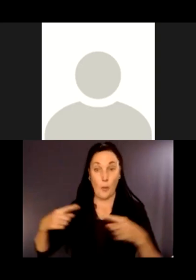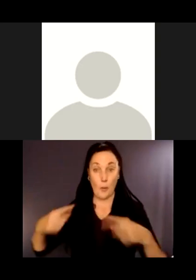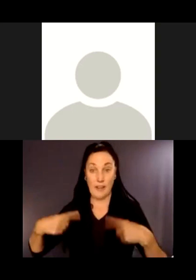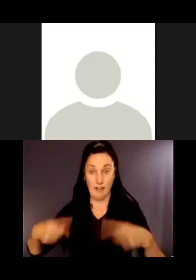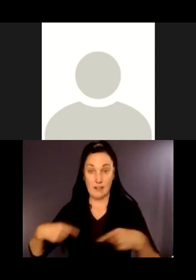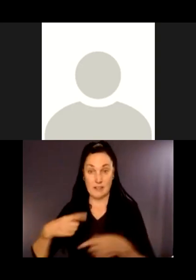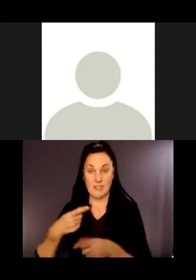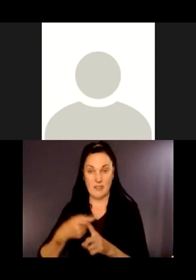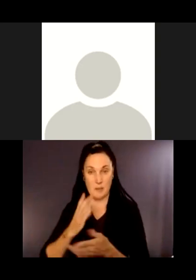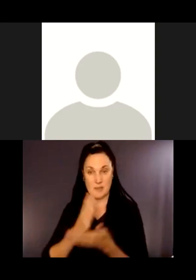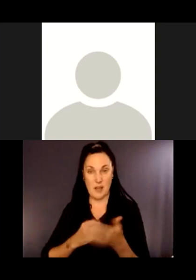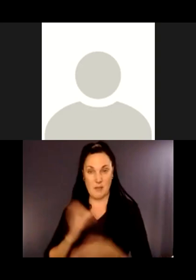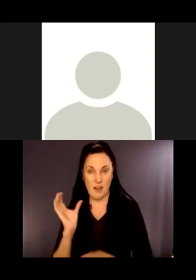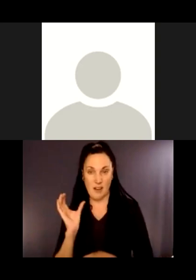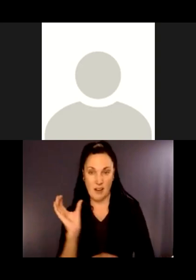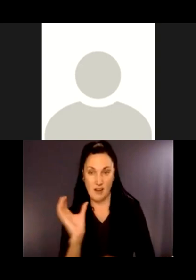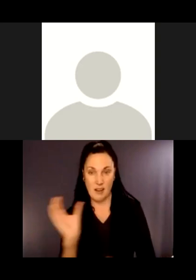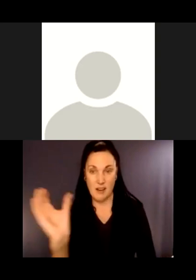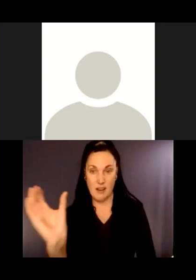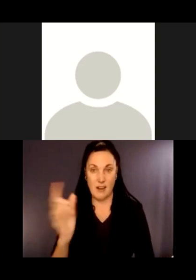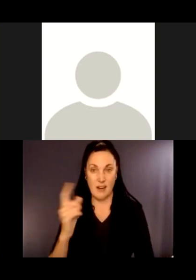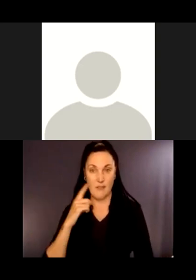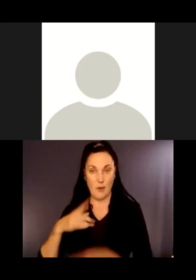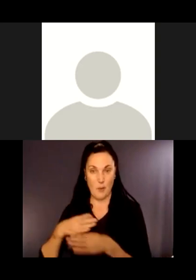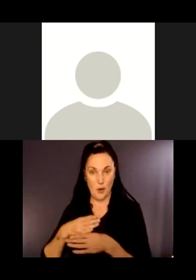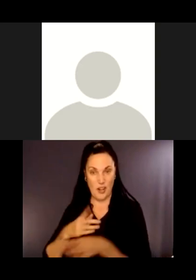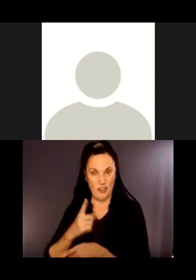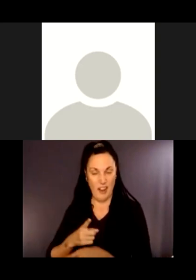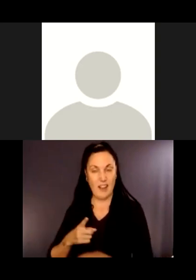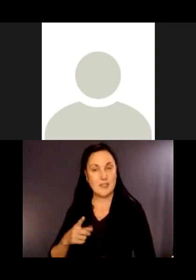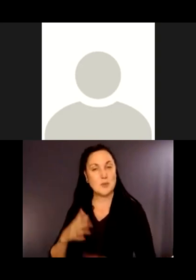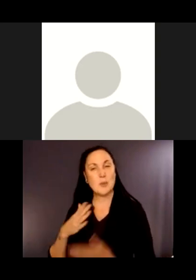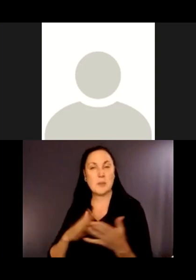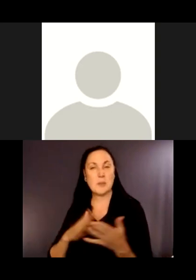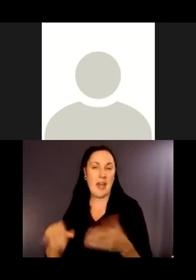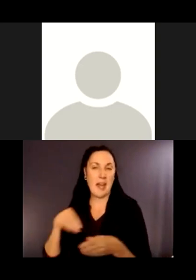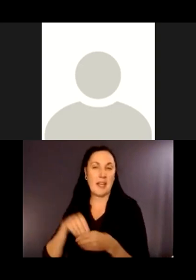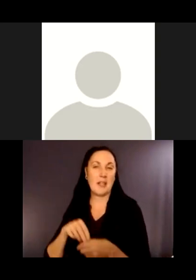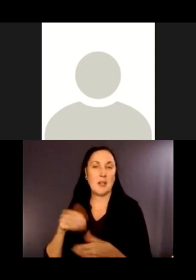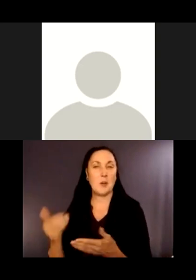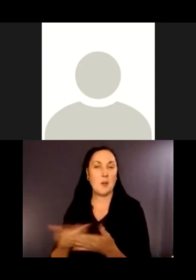Some of that signage already exists further up that Newcastle